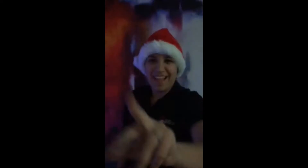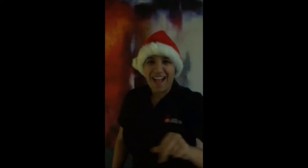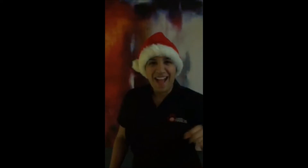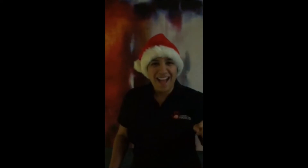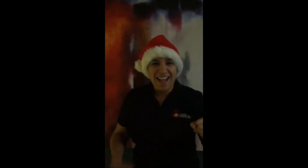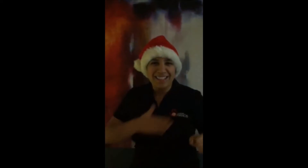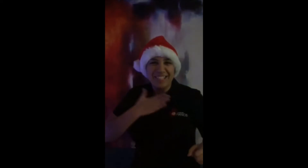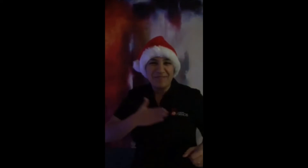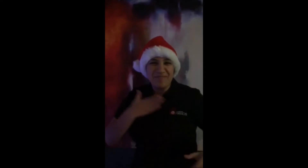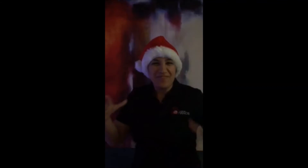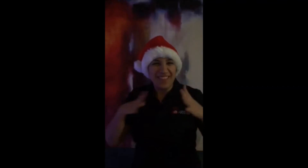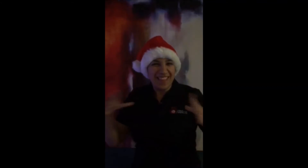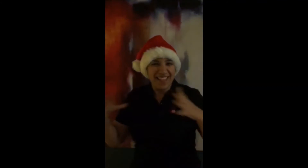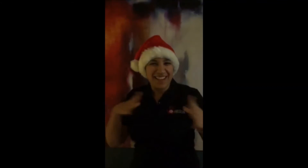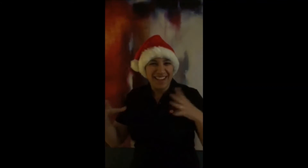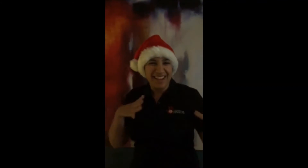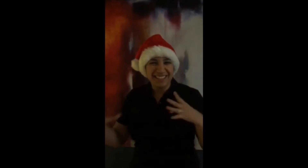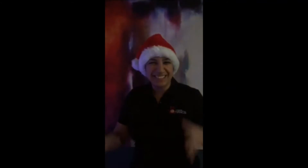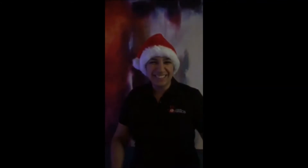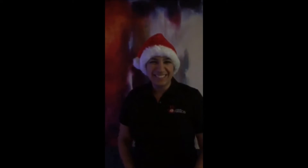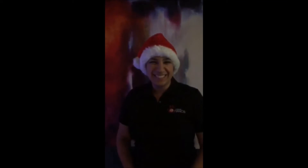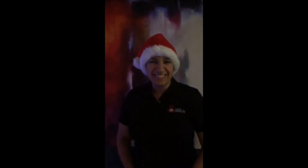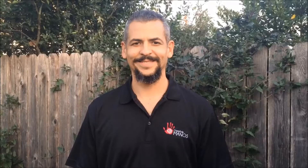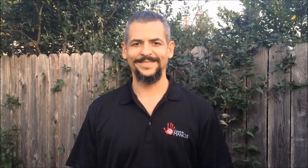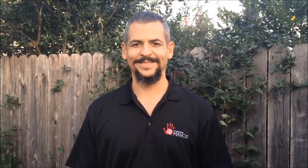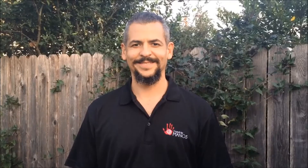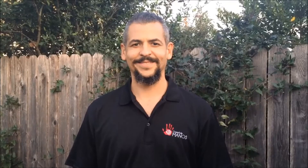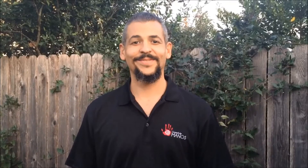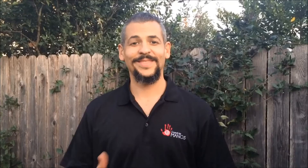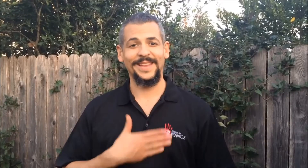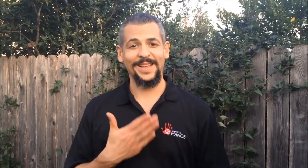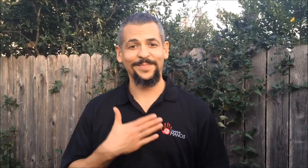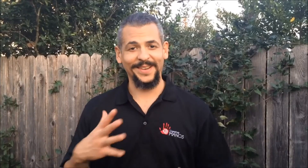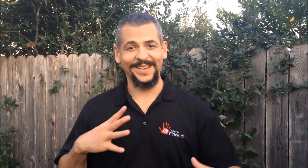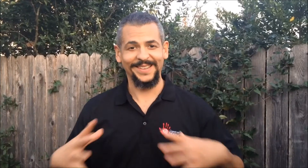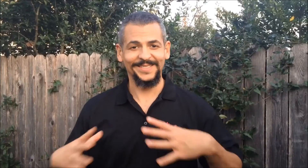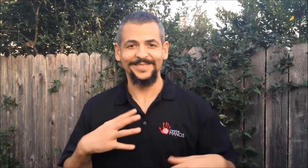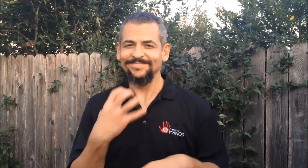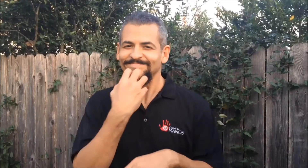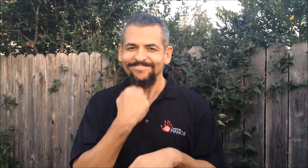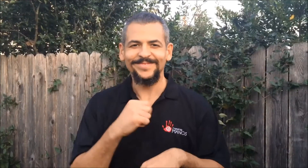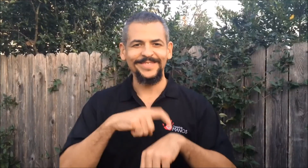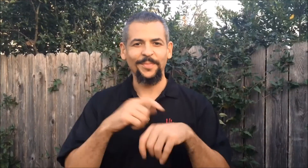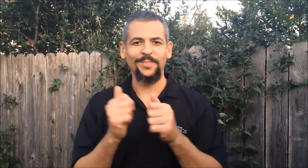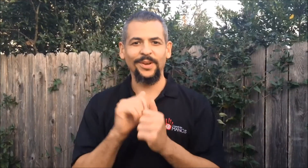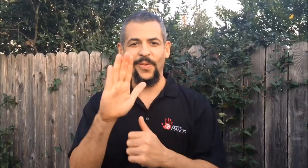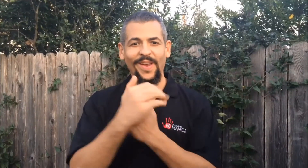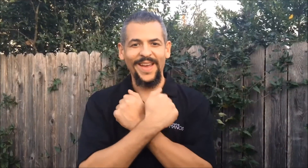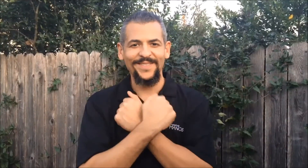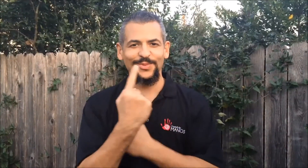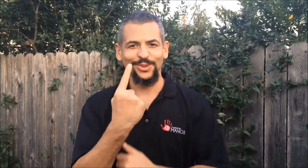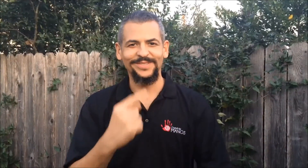¡Felices Fiestas! Happy Holidays! Cherish time with your loved ones! ¡Distruta el tiempo con tus seres queridos!